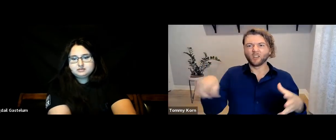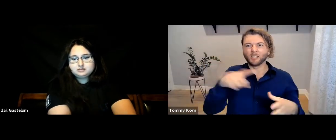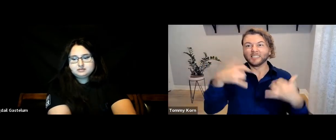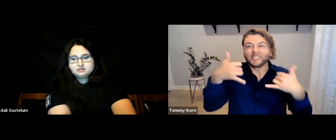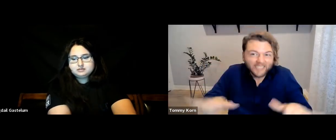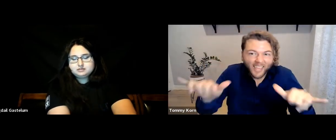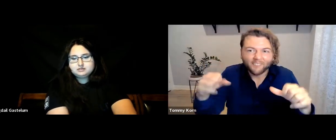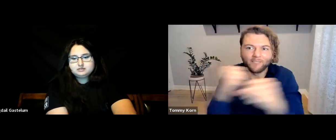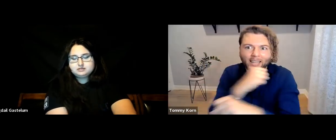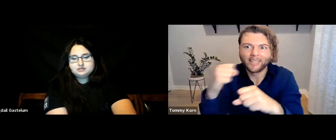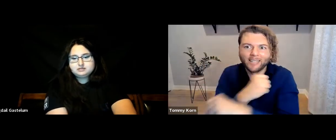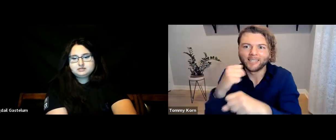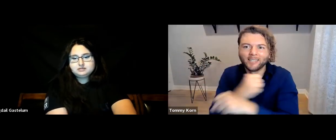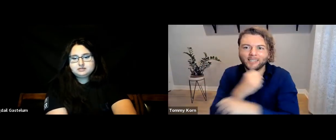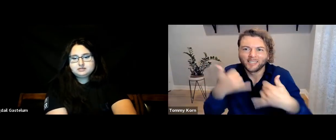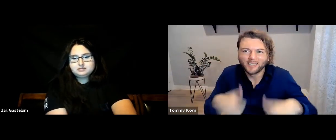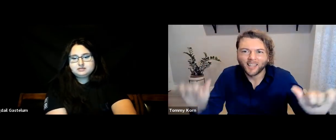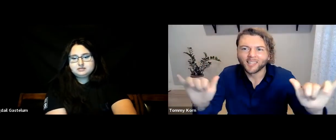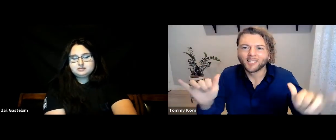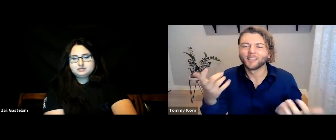we’re still fighting.